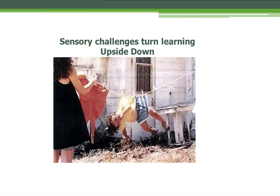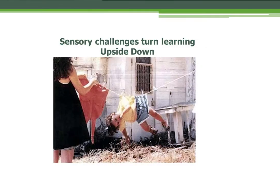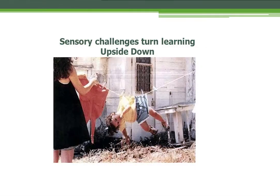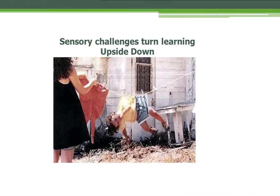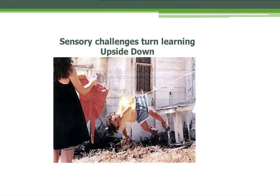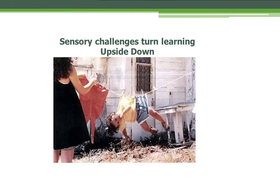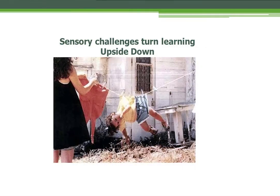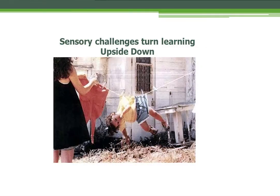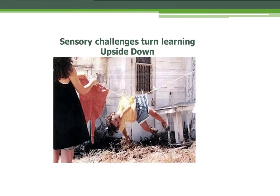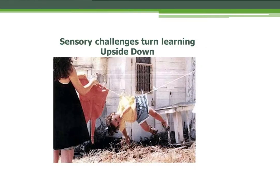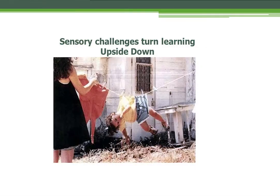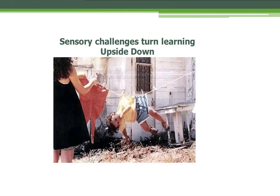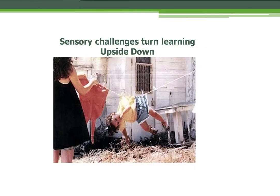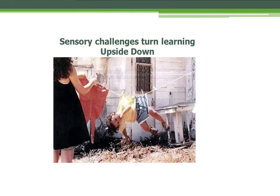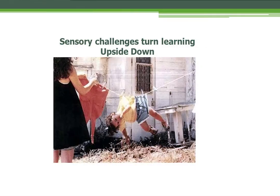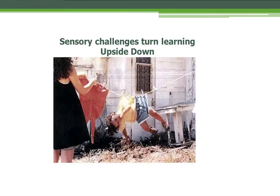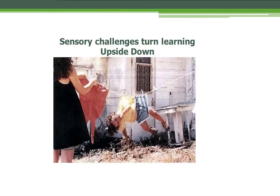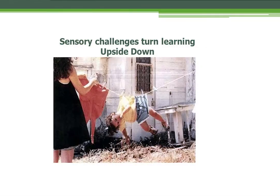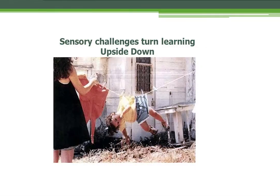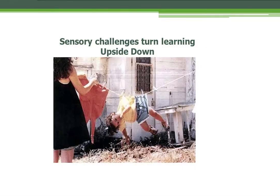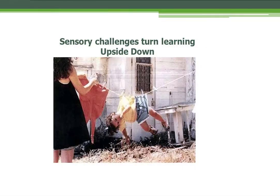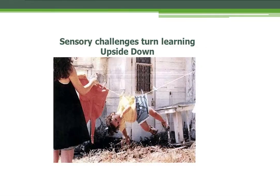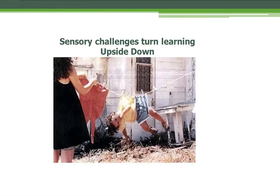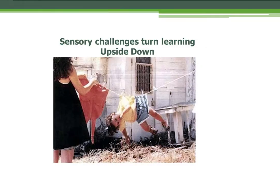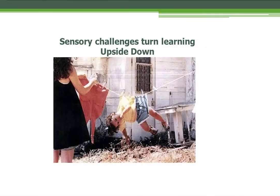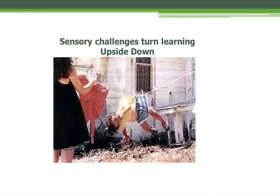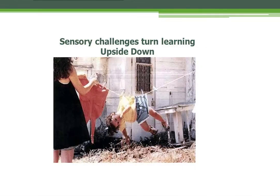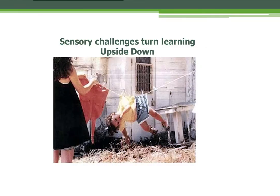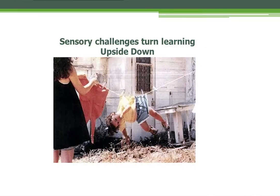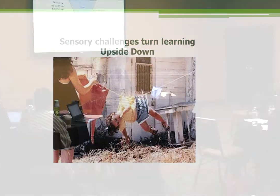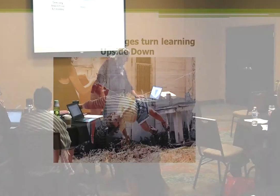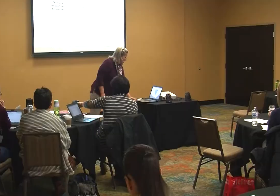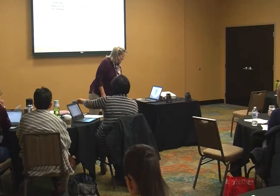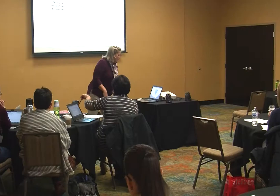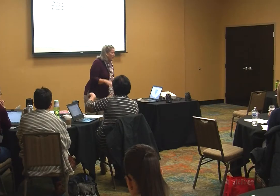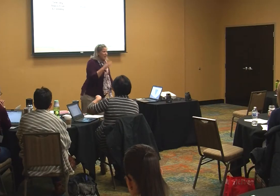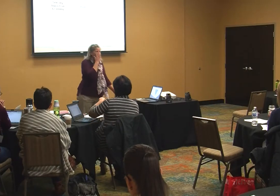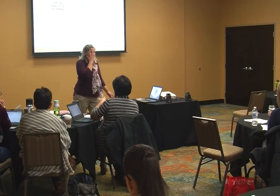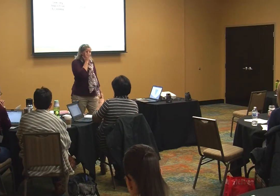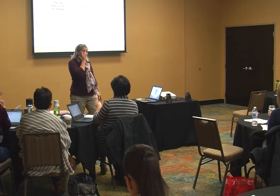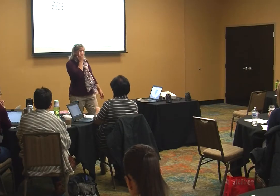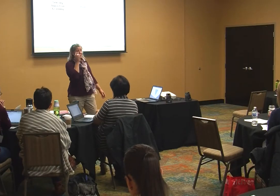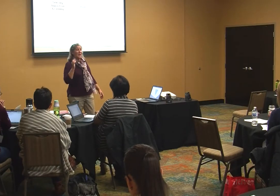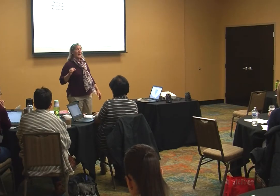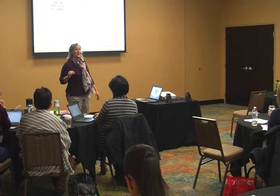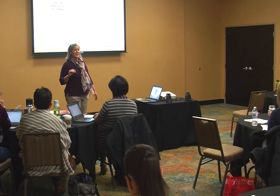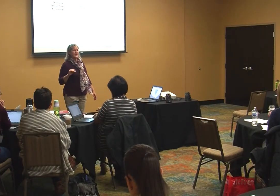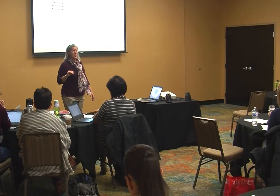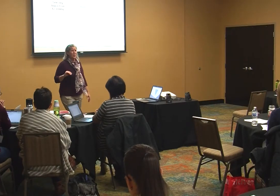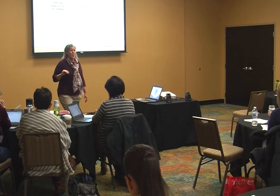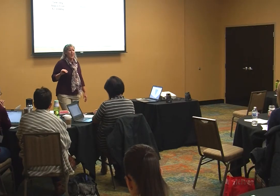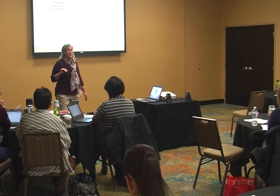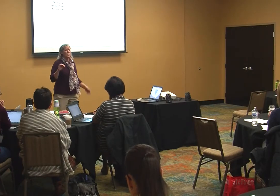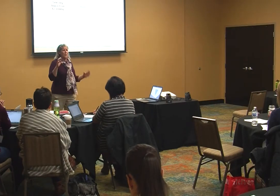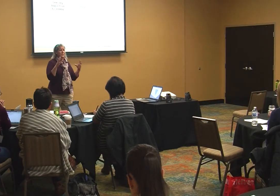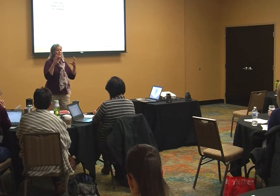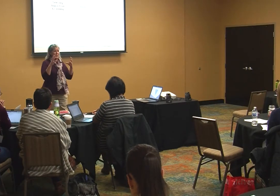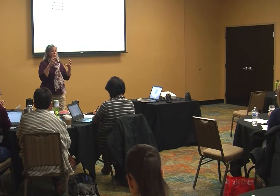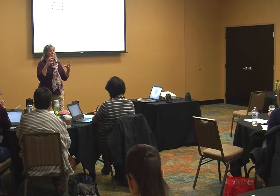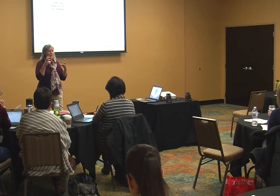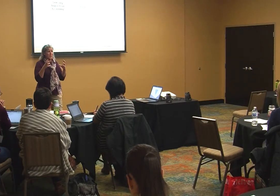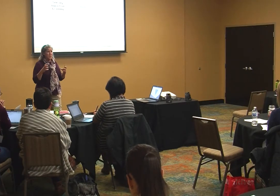to turn everything upside down and with our kids with deafblindness or other real sensory issues